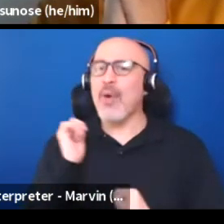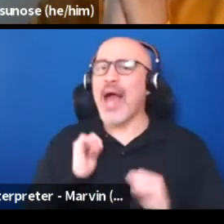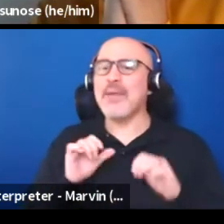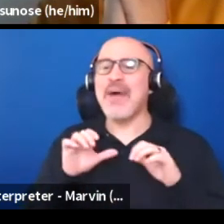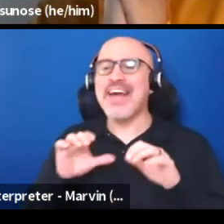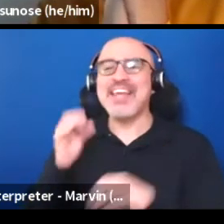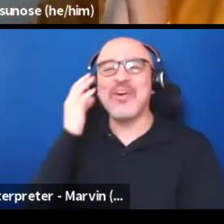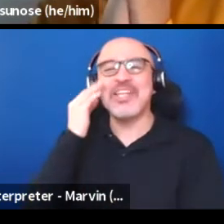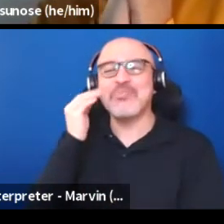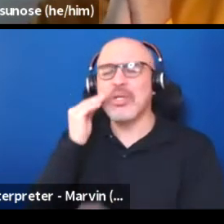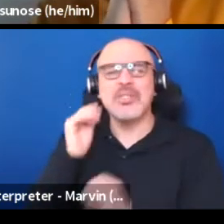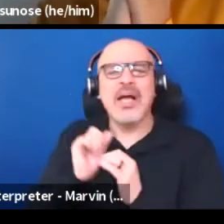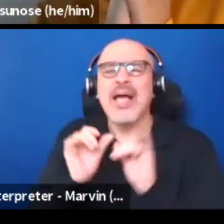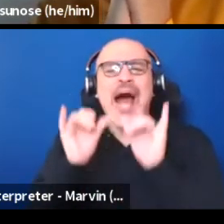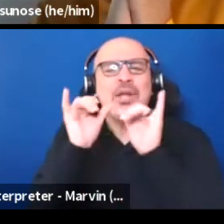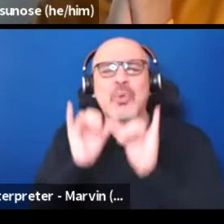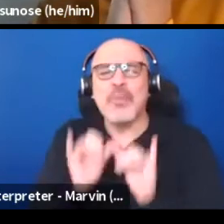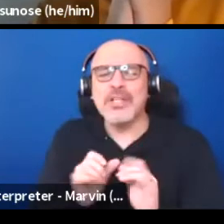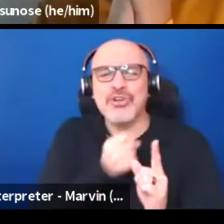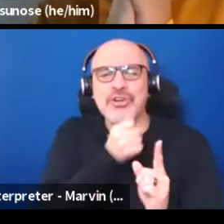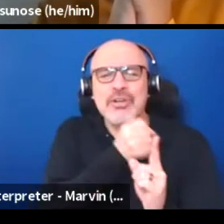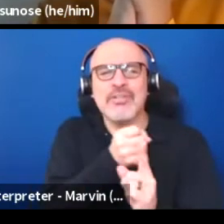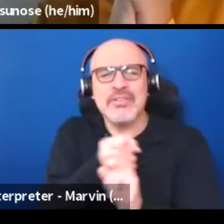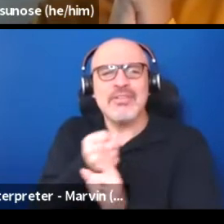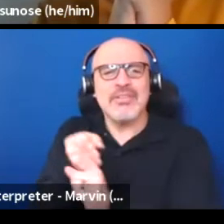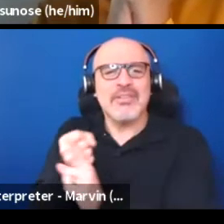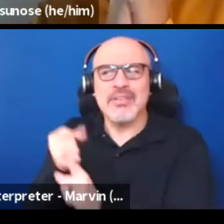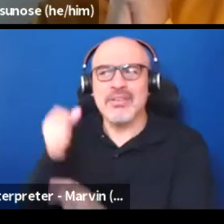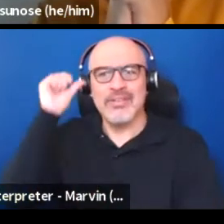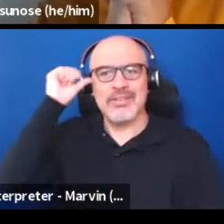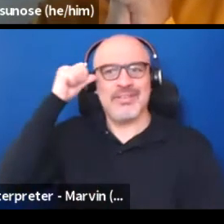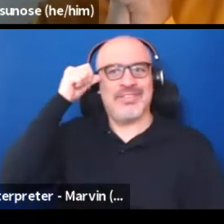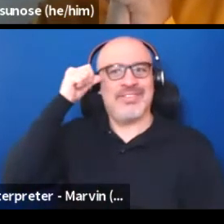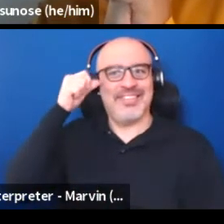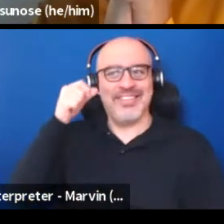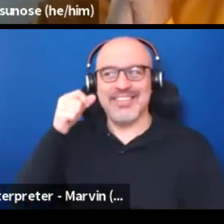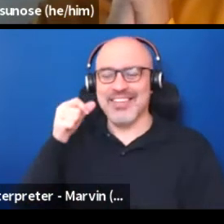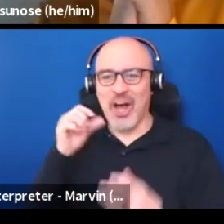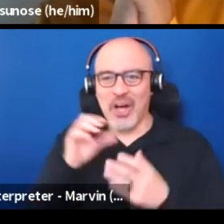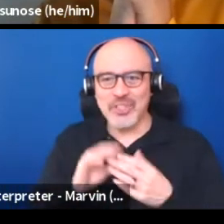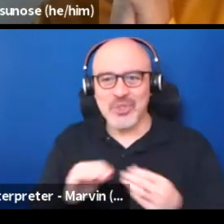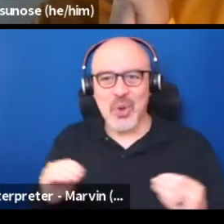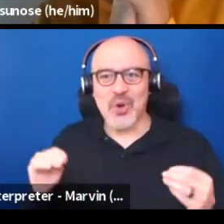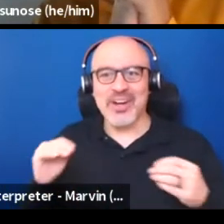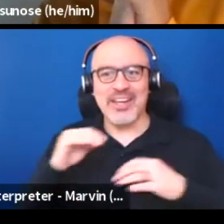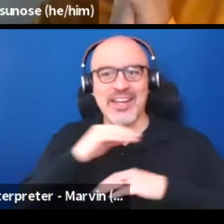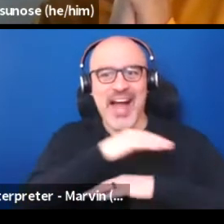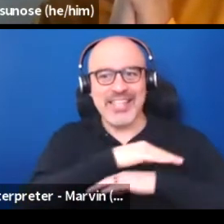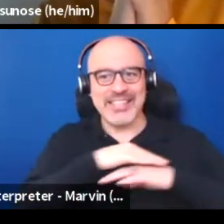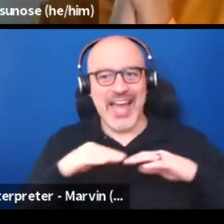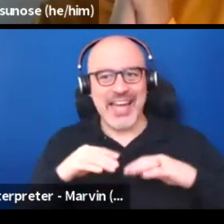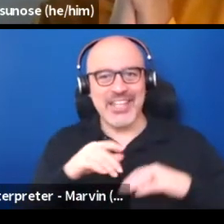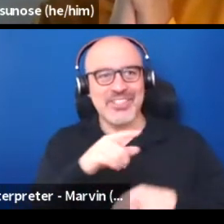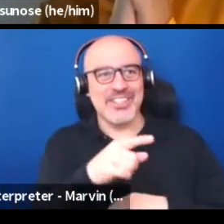How do we measure a story on stage, how that makes an impact,